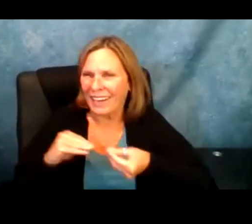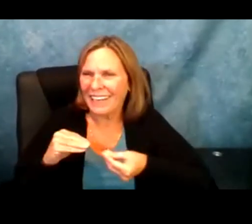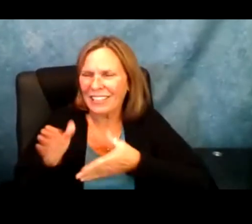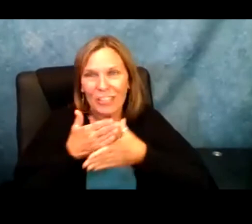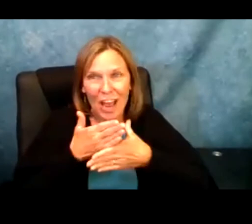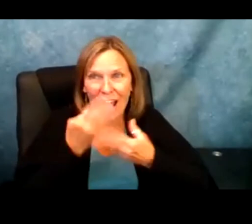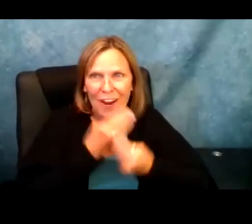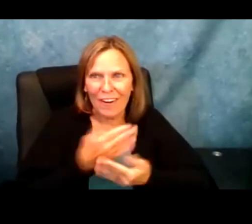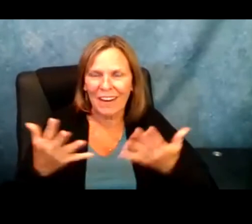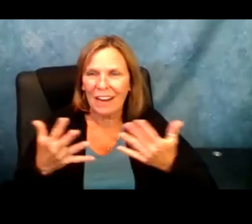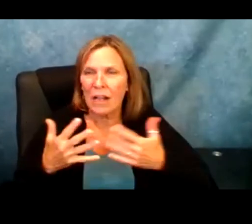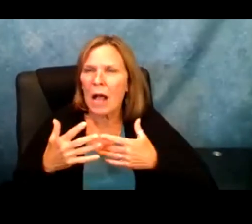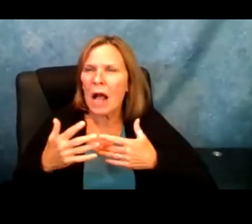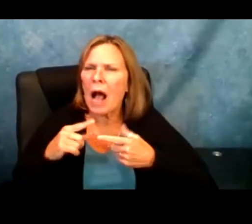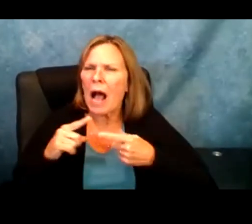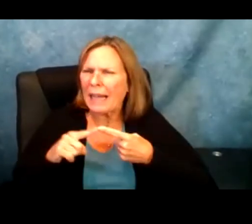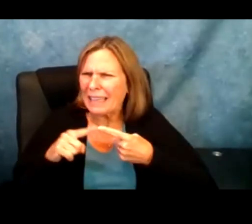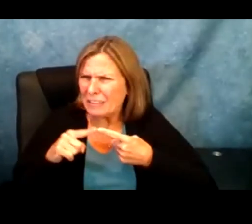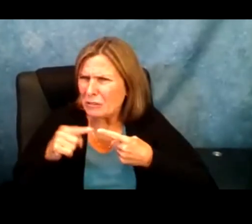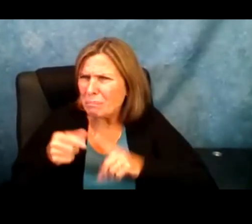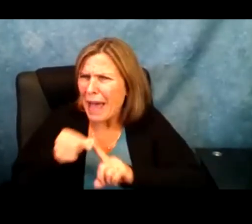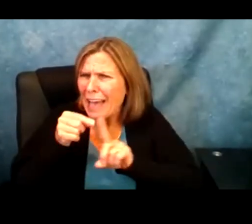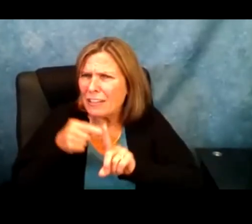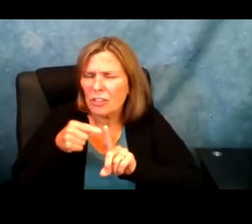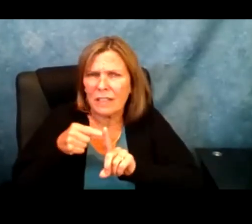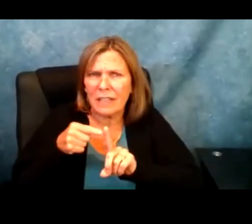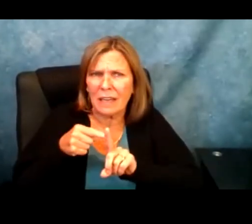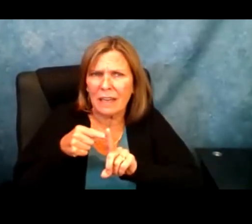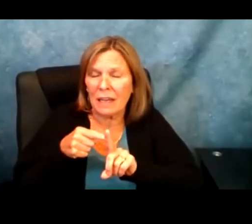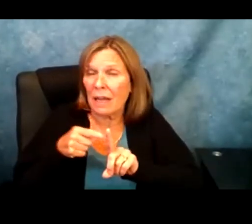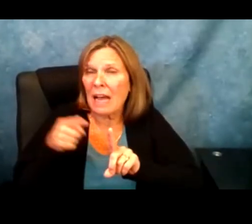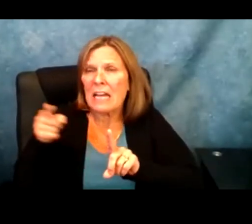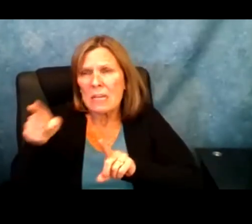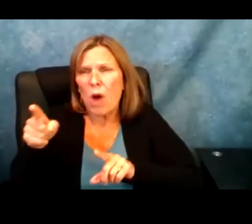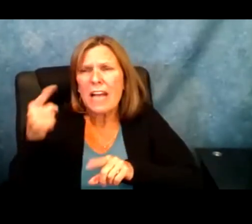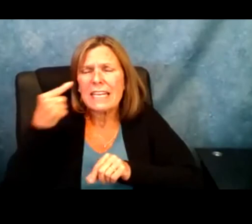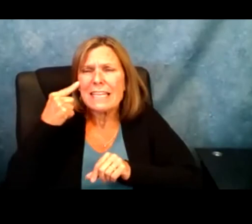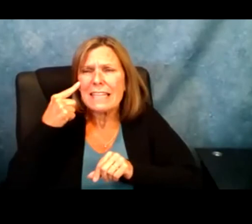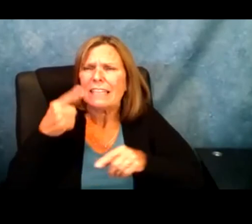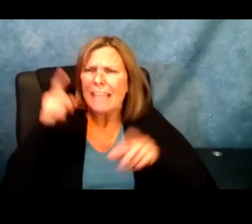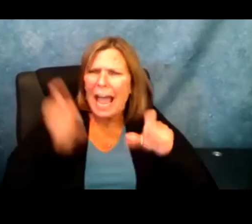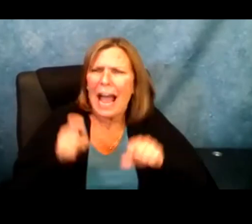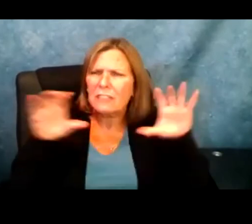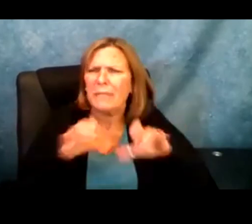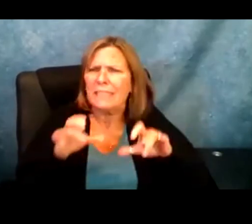3-4 minutes or 2-3 minutes to share his story. Especially around